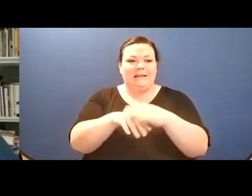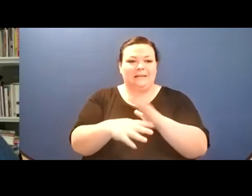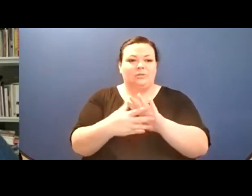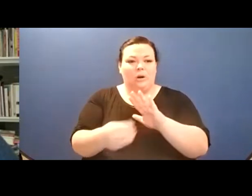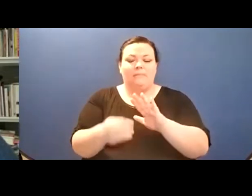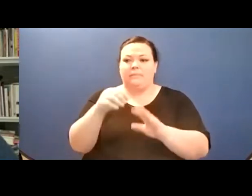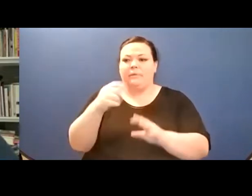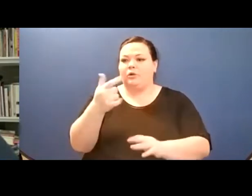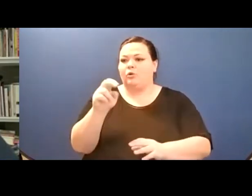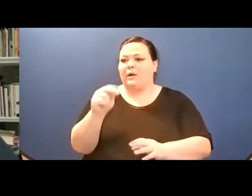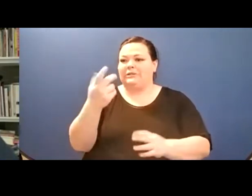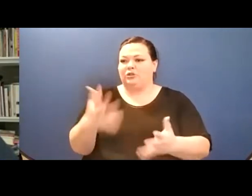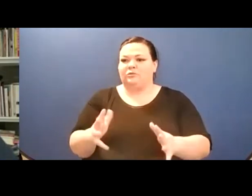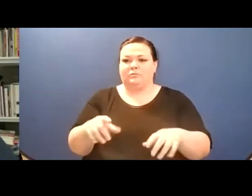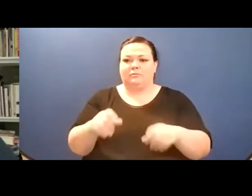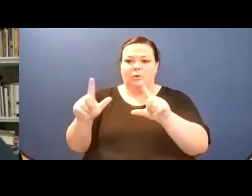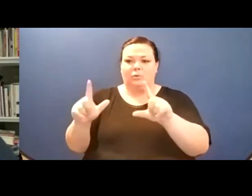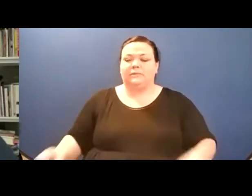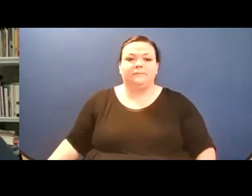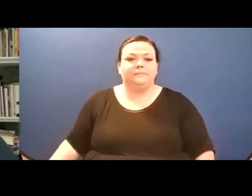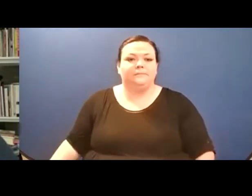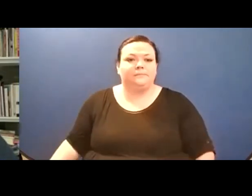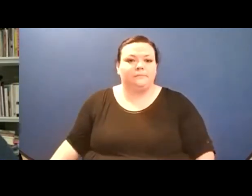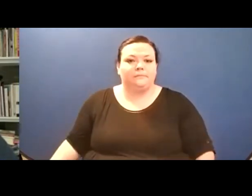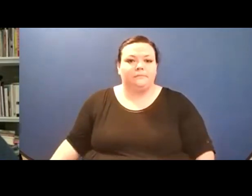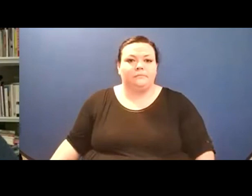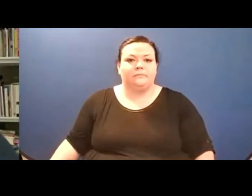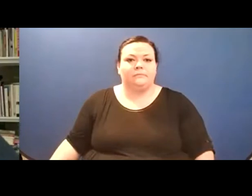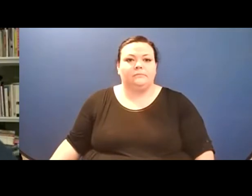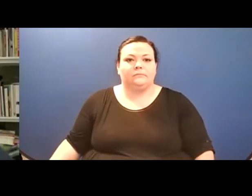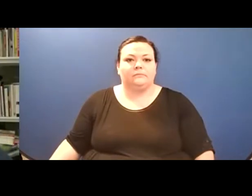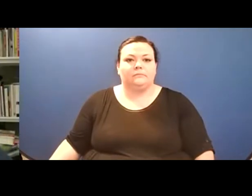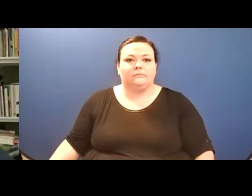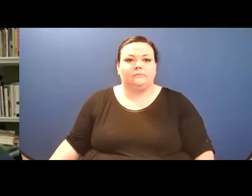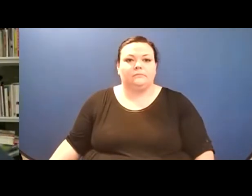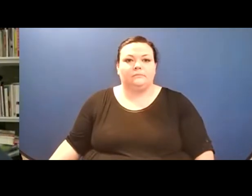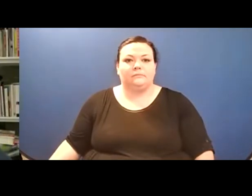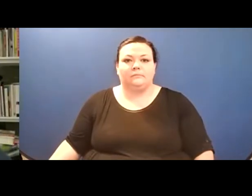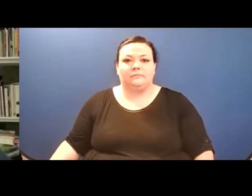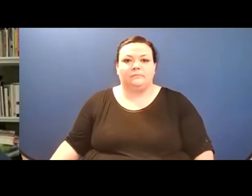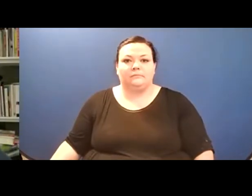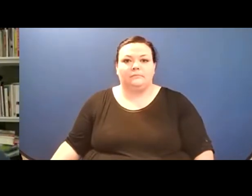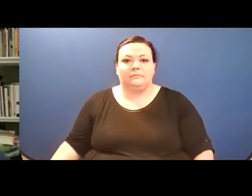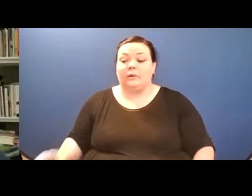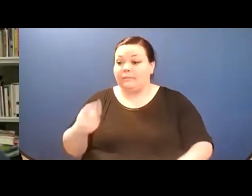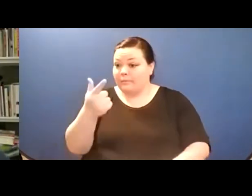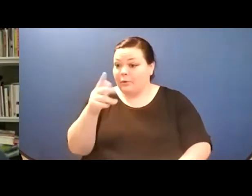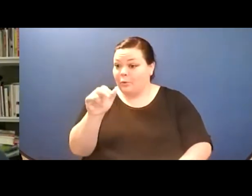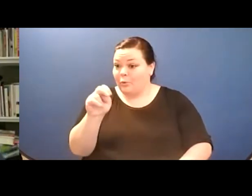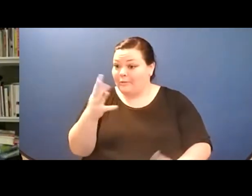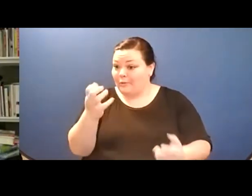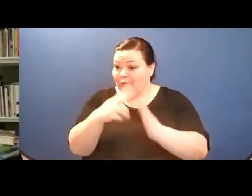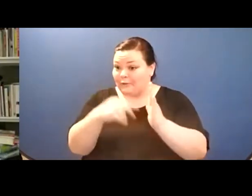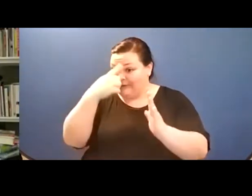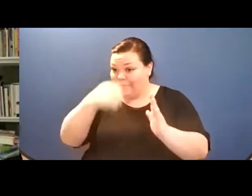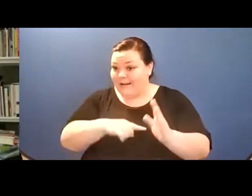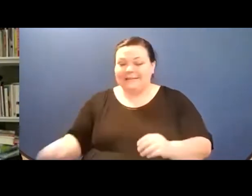and it failed me. I brought senseless accidents/ and a depravity sprung inside the jaw./ Also